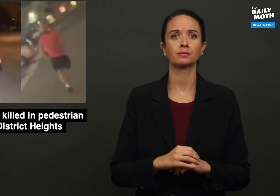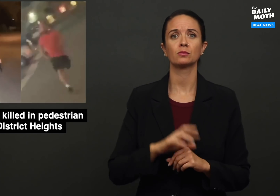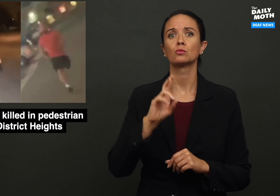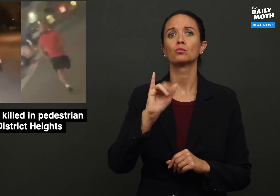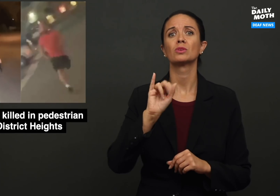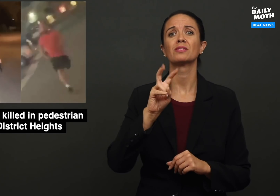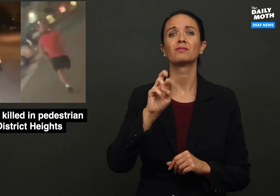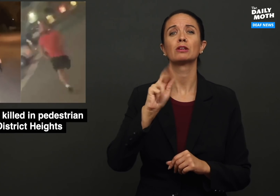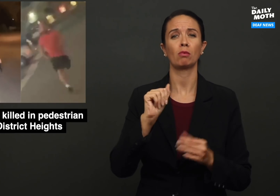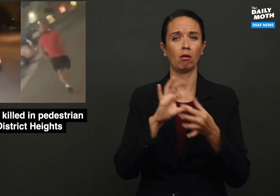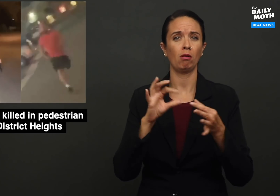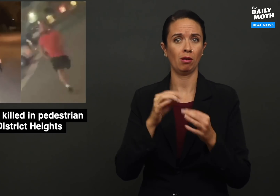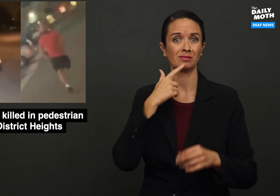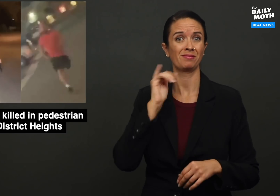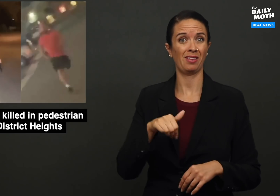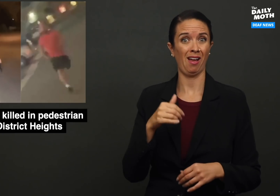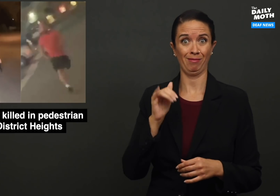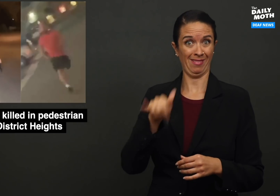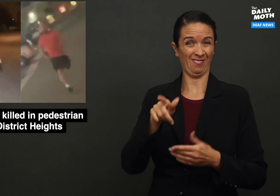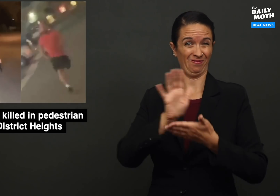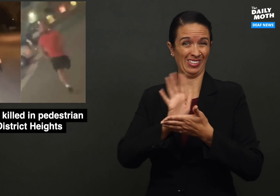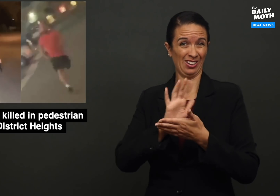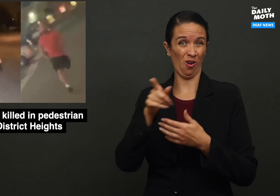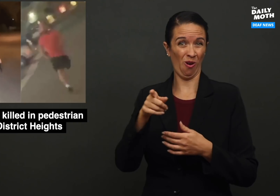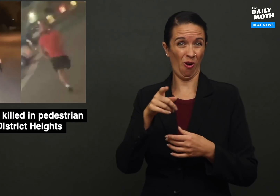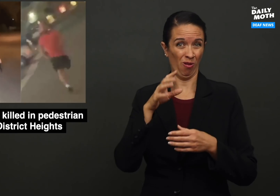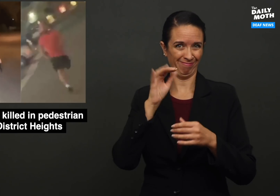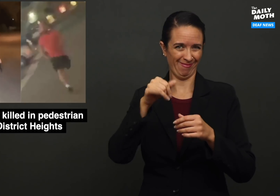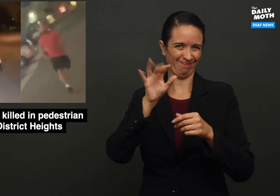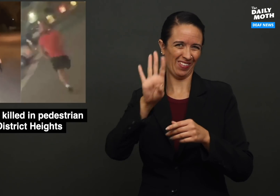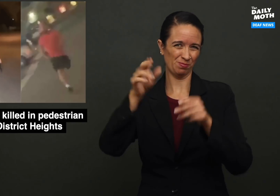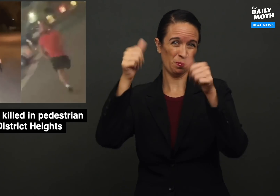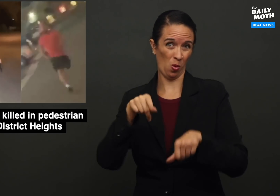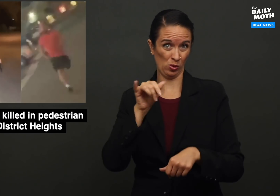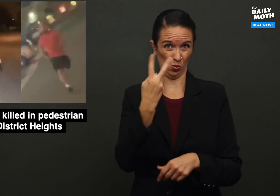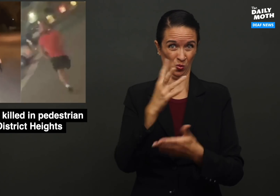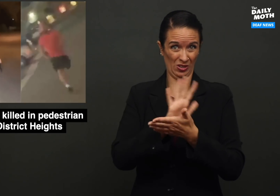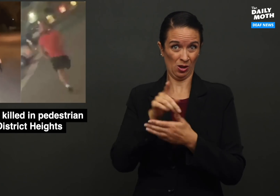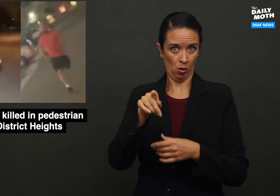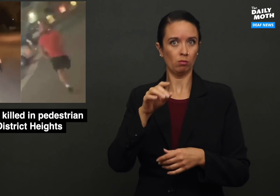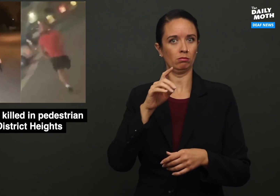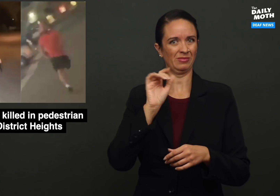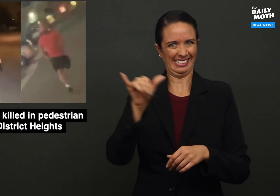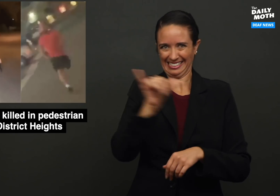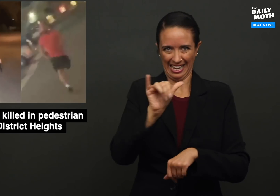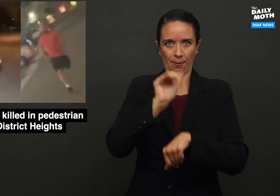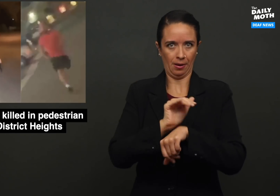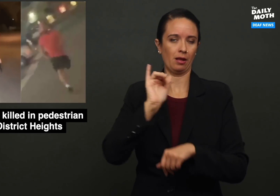Rivera said that these videos were taken on the same night